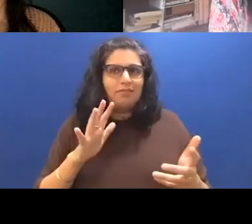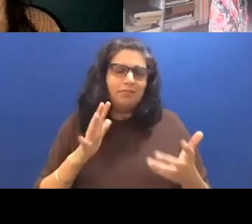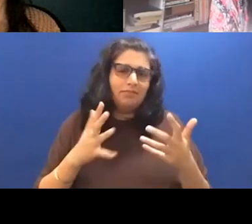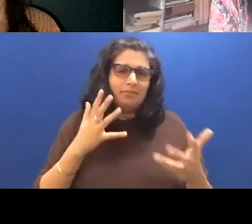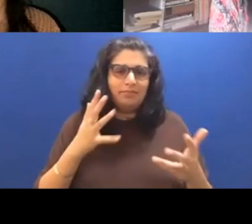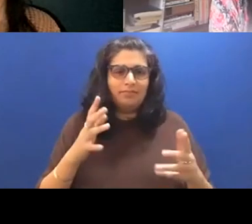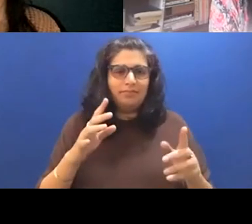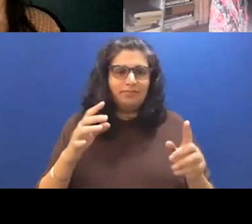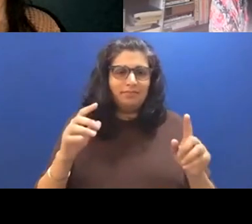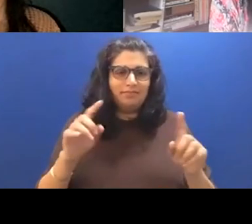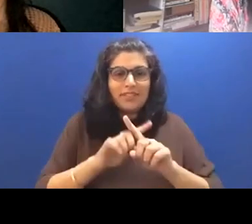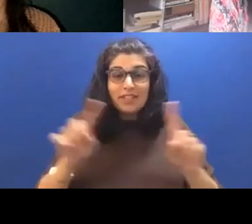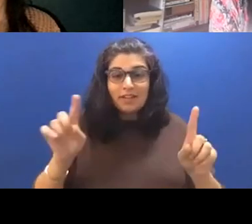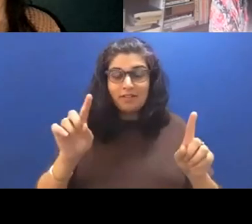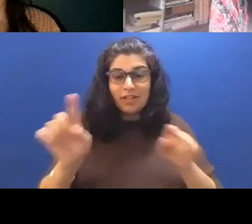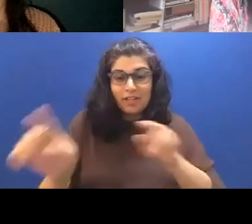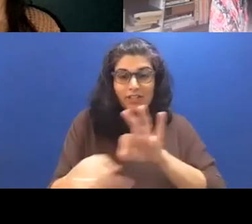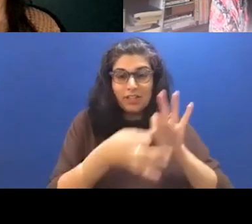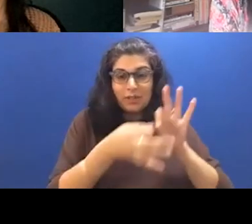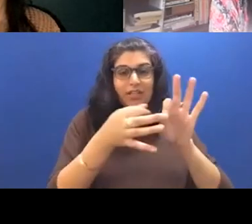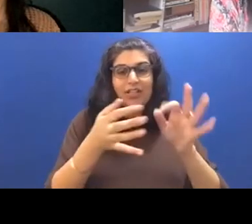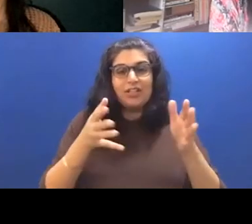interpretations in different ways that it could open up.